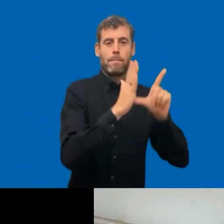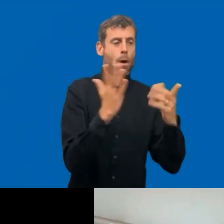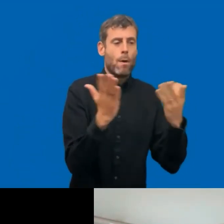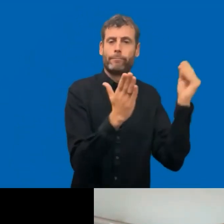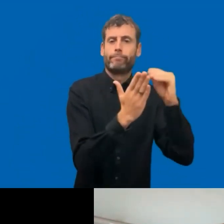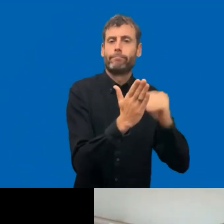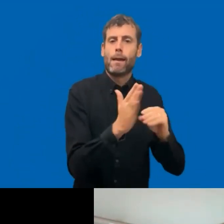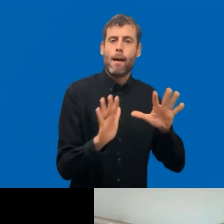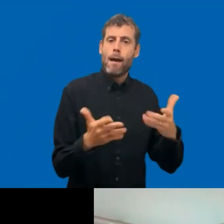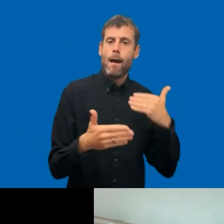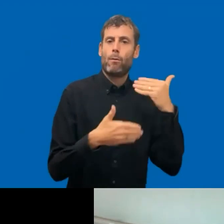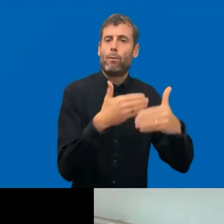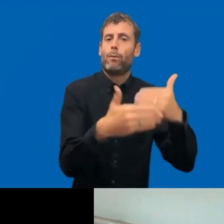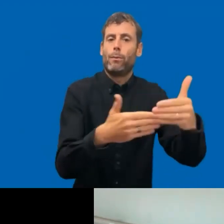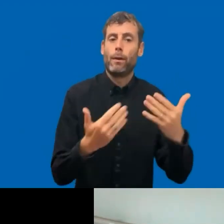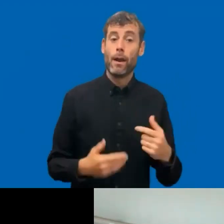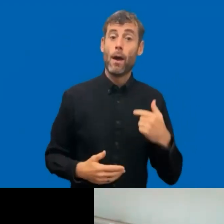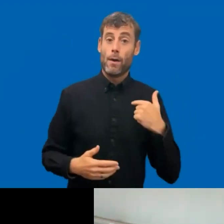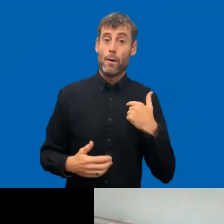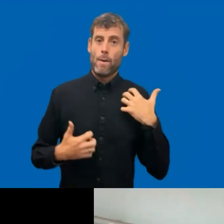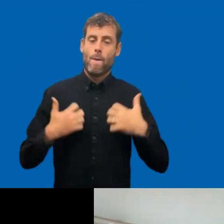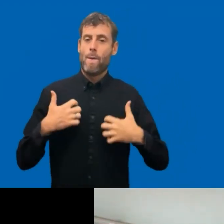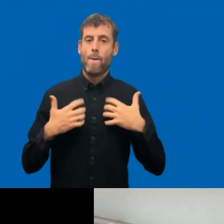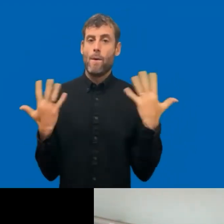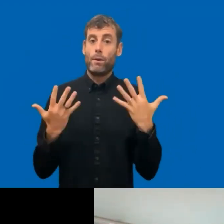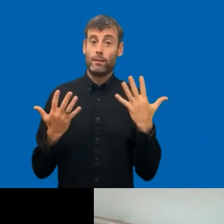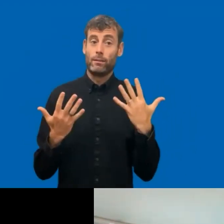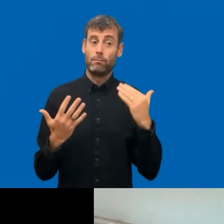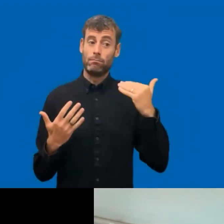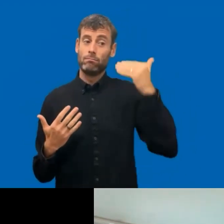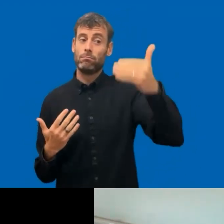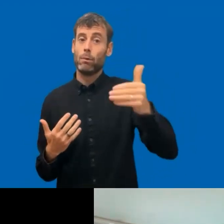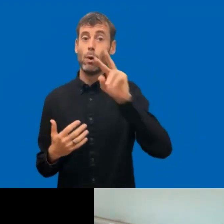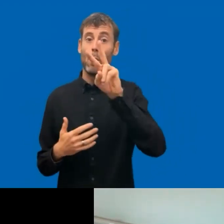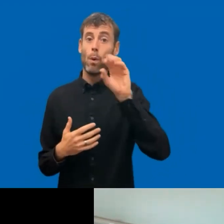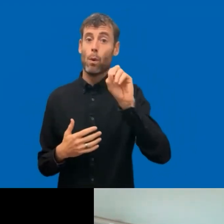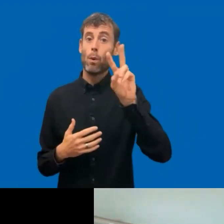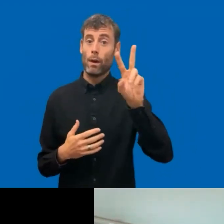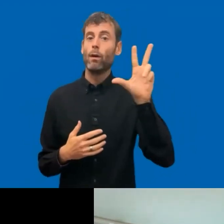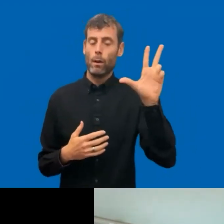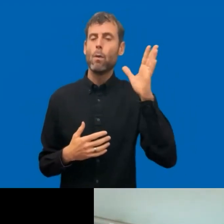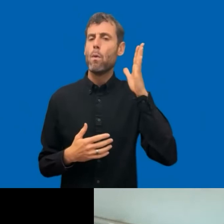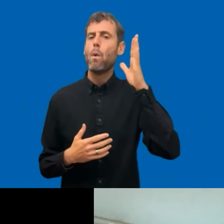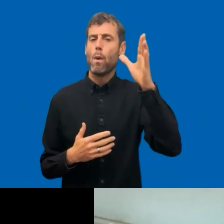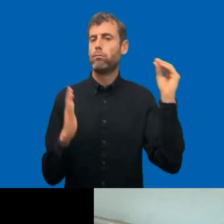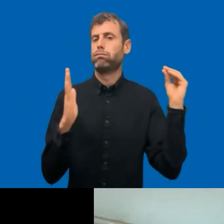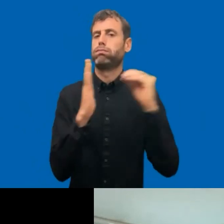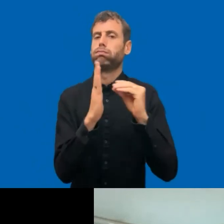implementing it in 2023. So it's been two exciting years. We have been